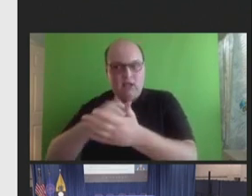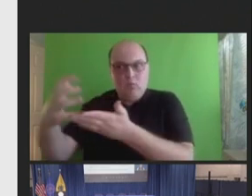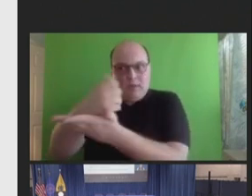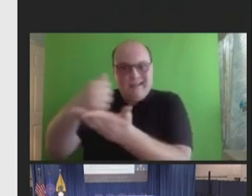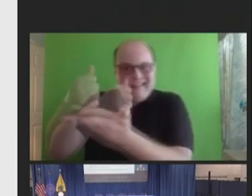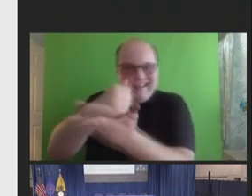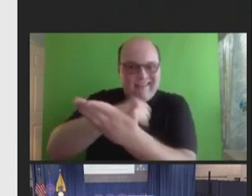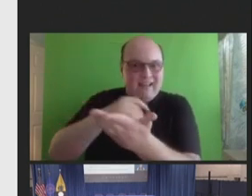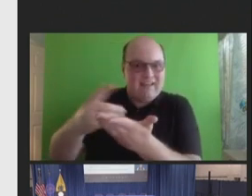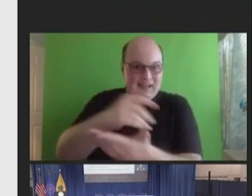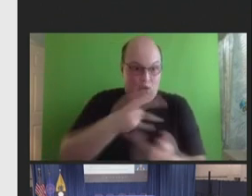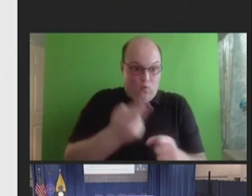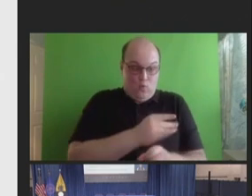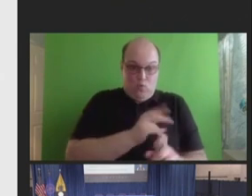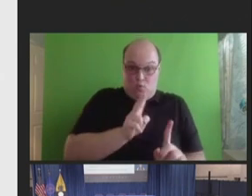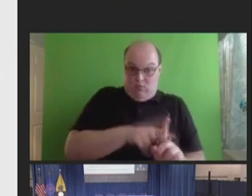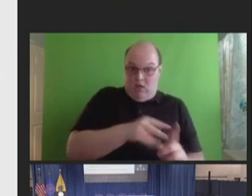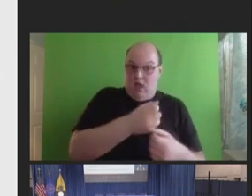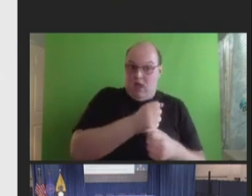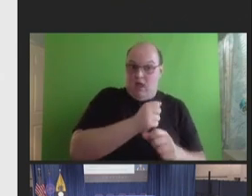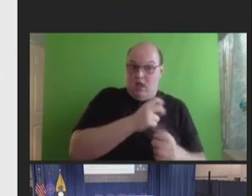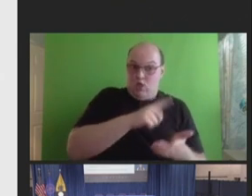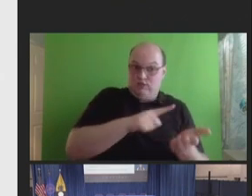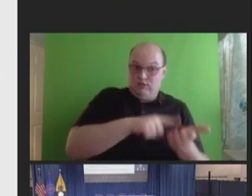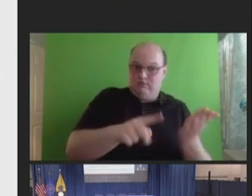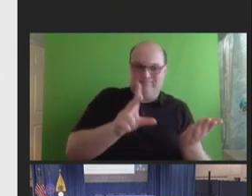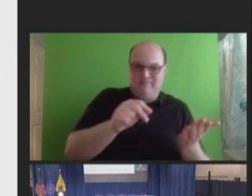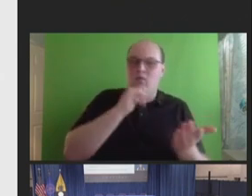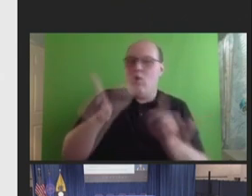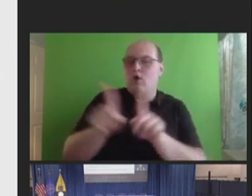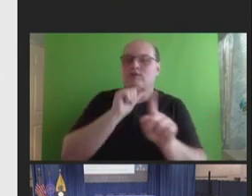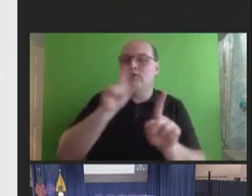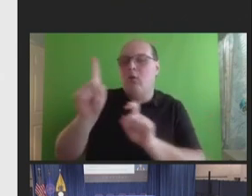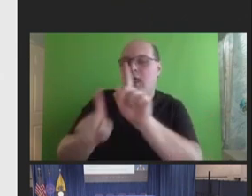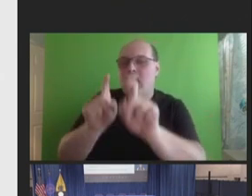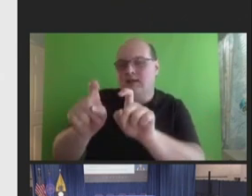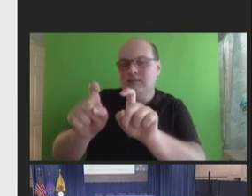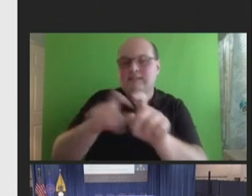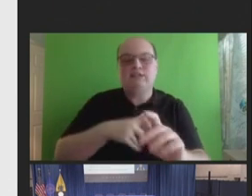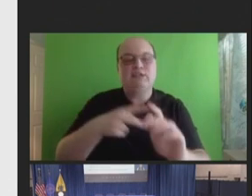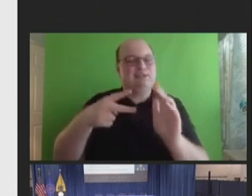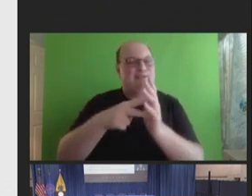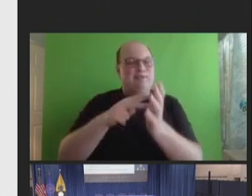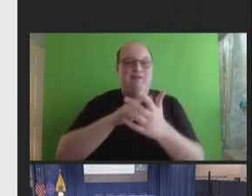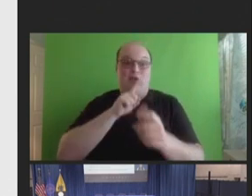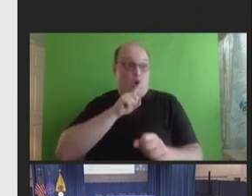about immunocompromising health conditions. Therefore, it is not possible to confirm that